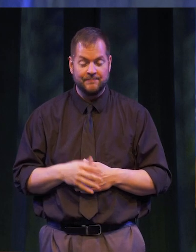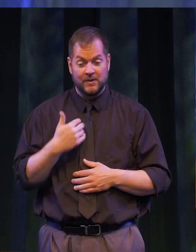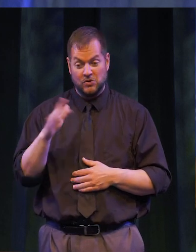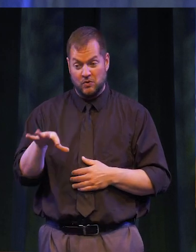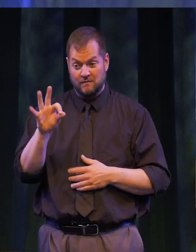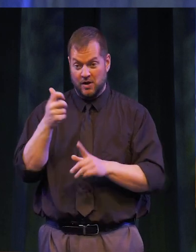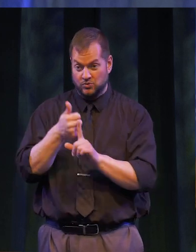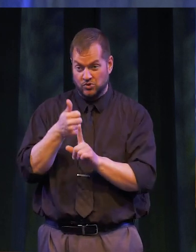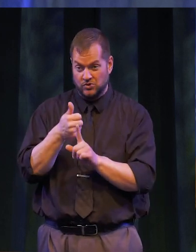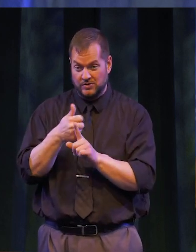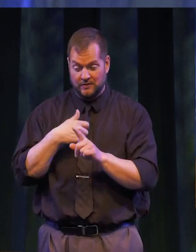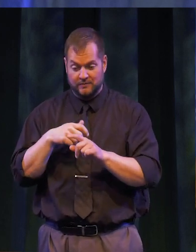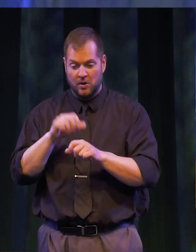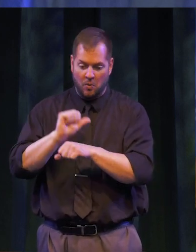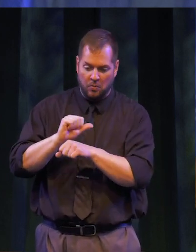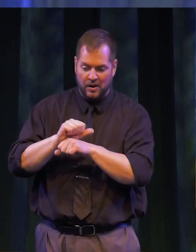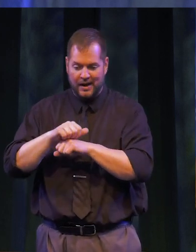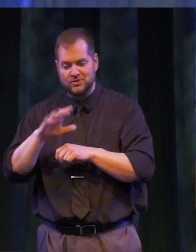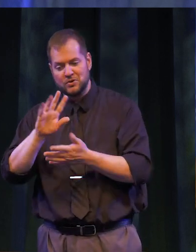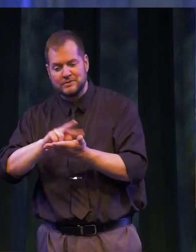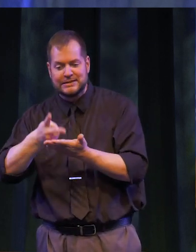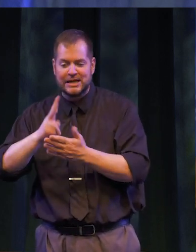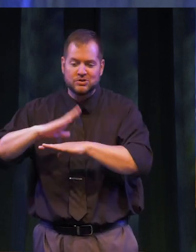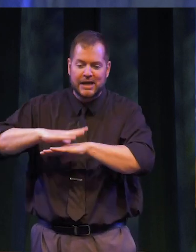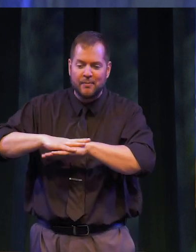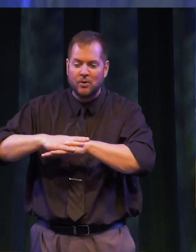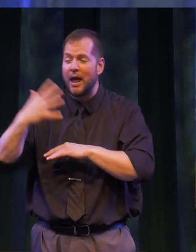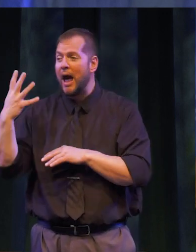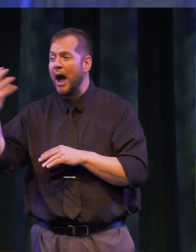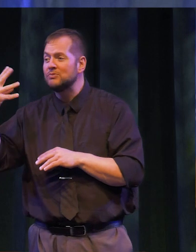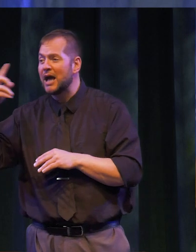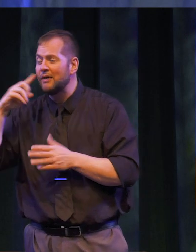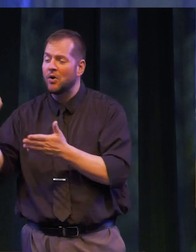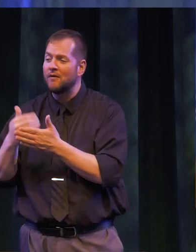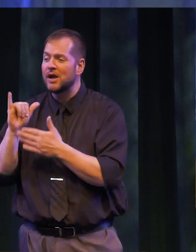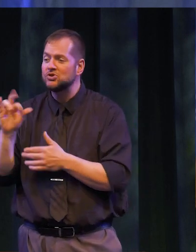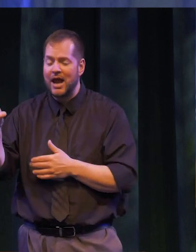You found yourselves learning at -- your kitchen tables, outside for fresh air, at makeshift